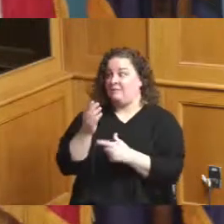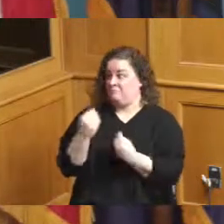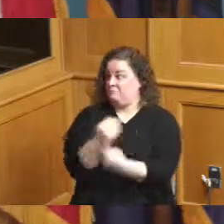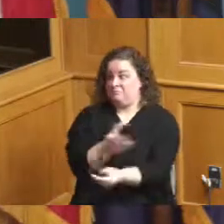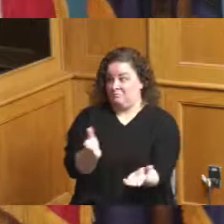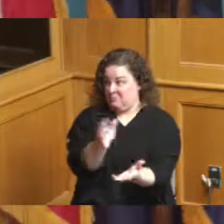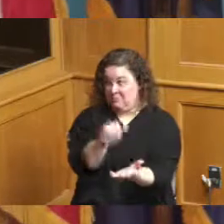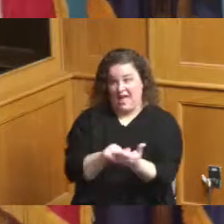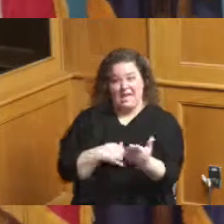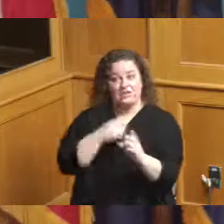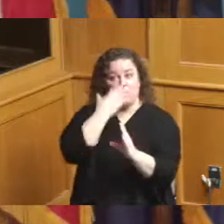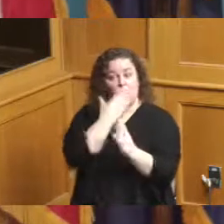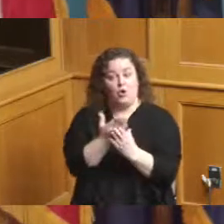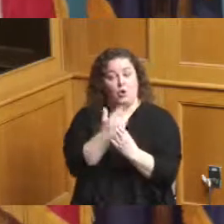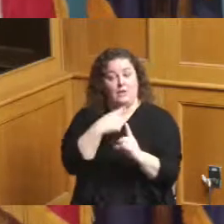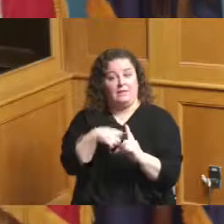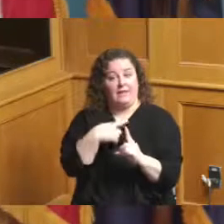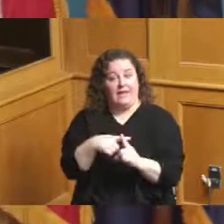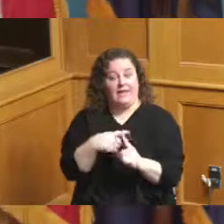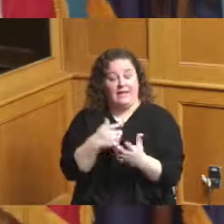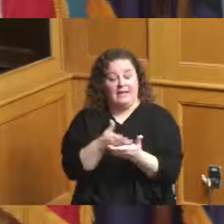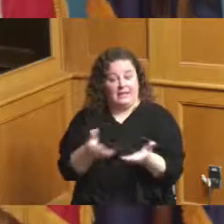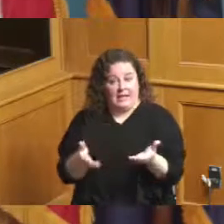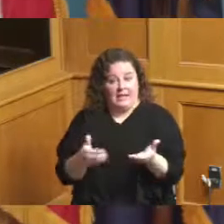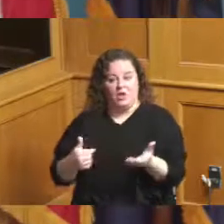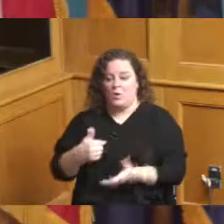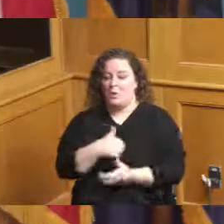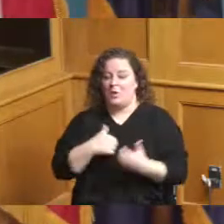we have something in our contract that allows us to do county days